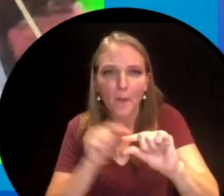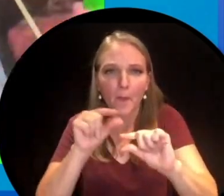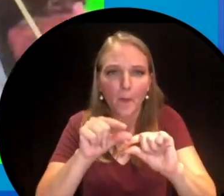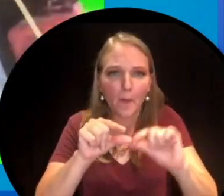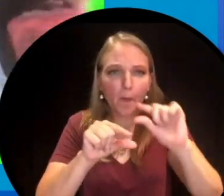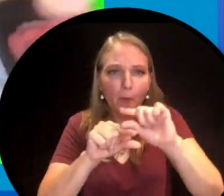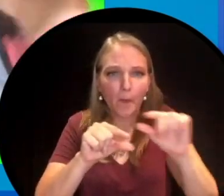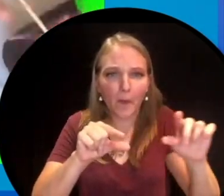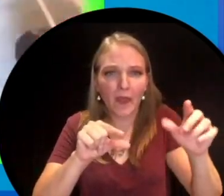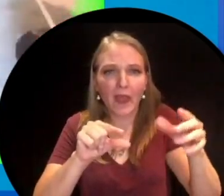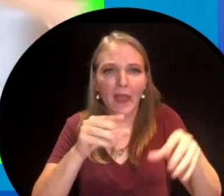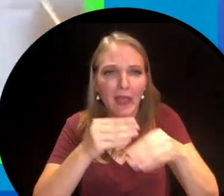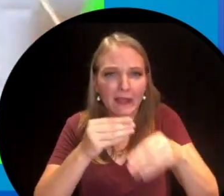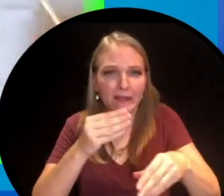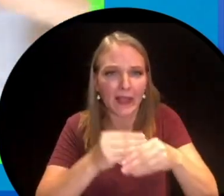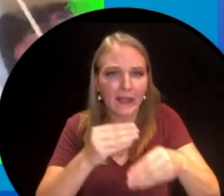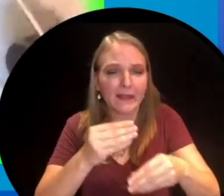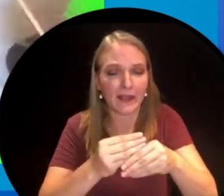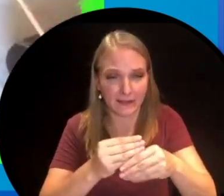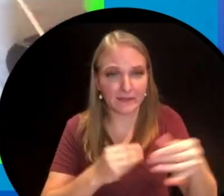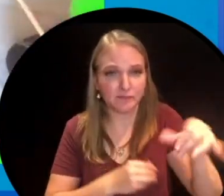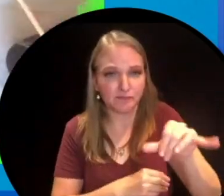Once you start to see your slime come together you can start kneading it with